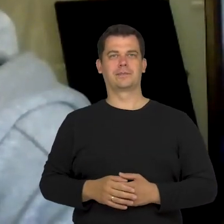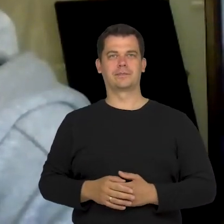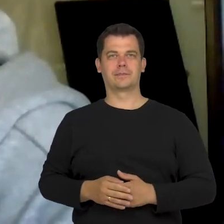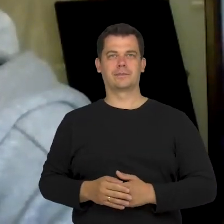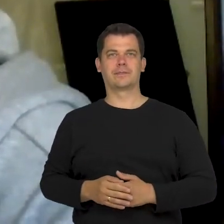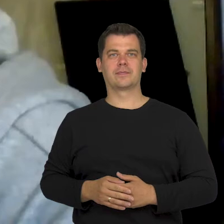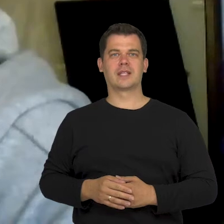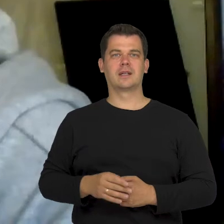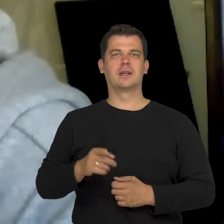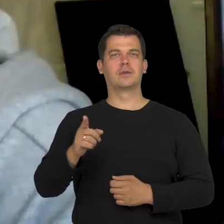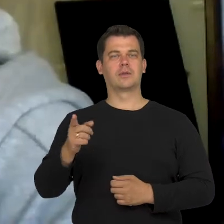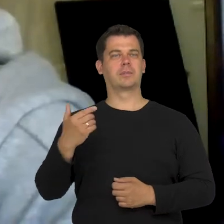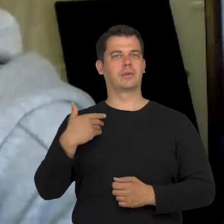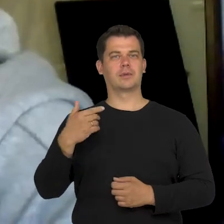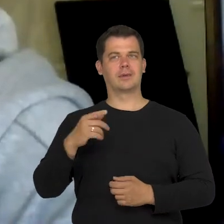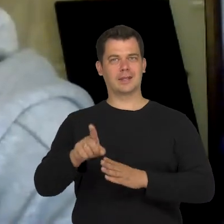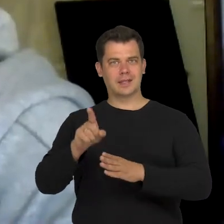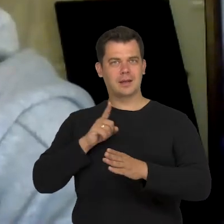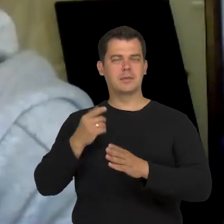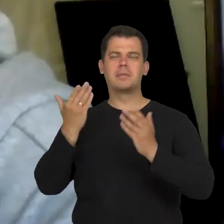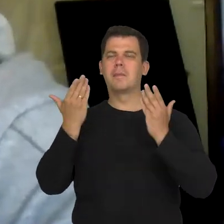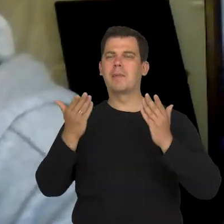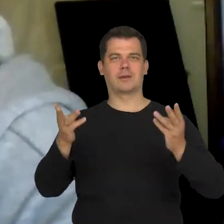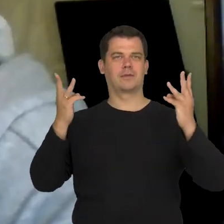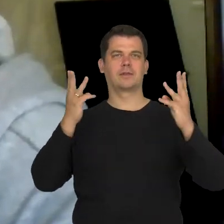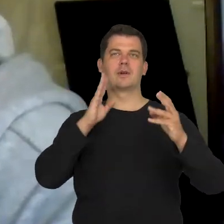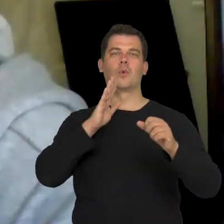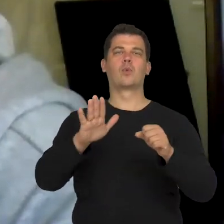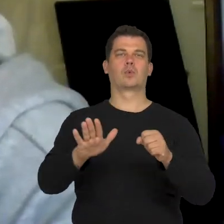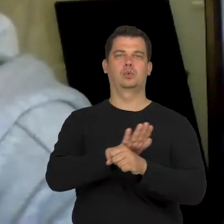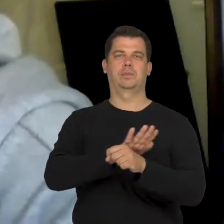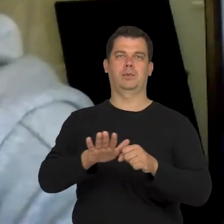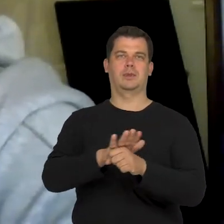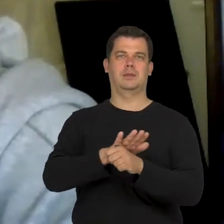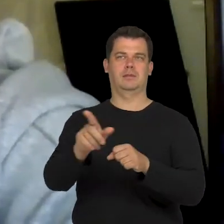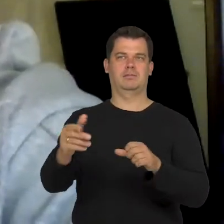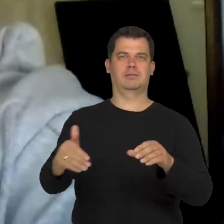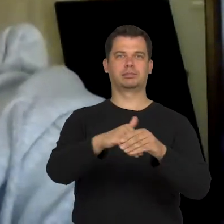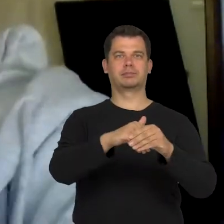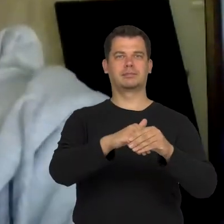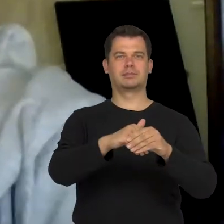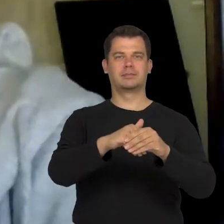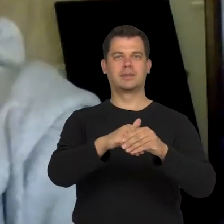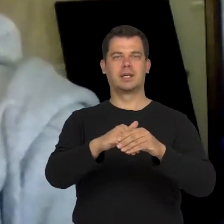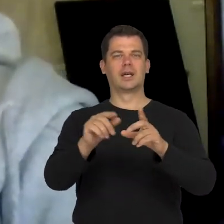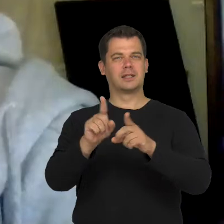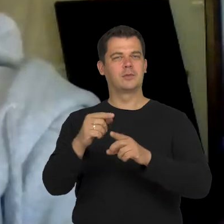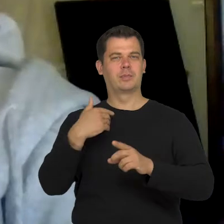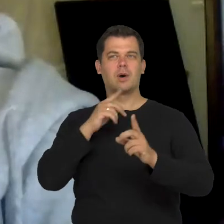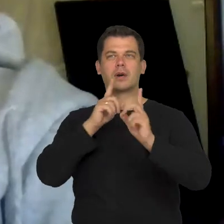a very important complementation of that exhibition. On the other hand, these discussions I had with the girls